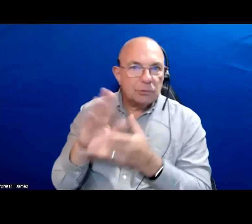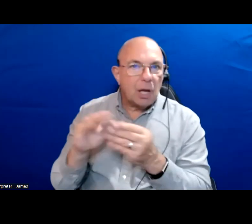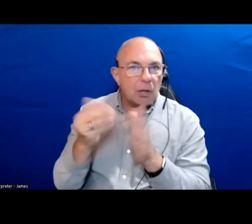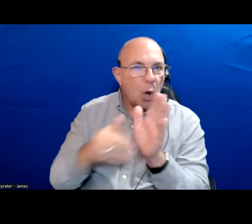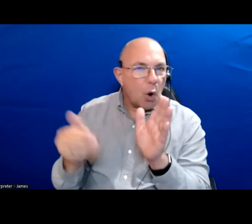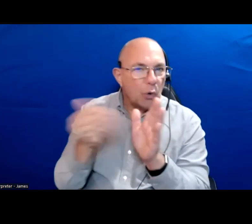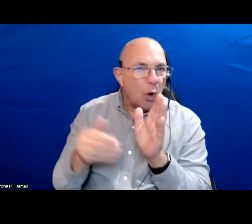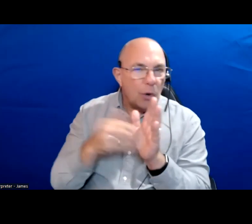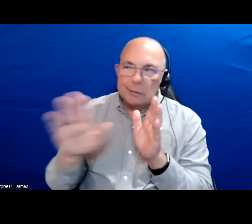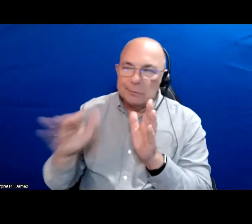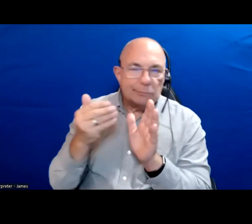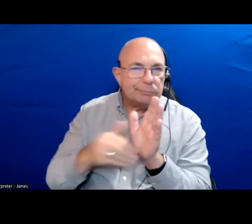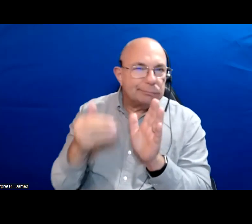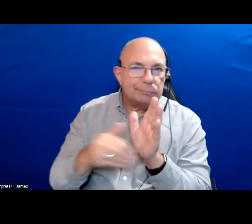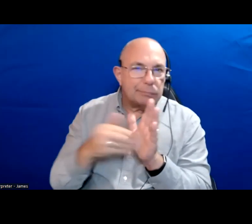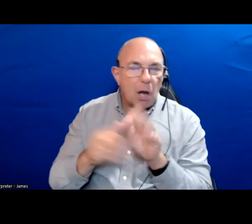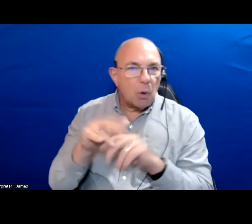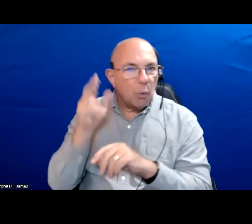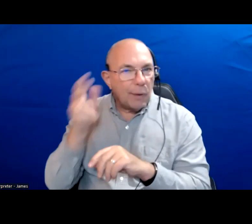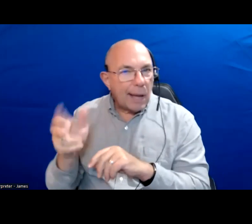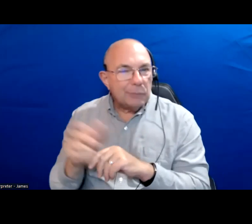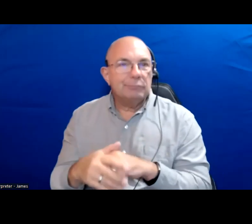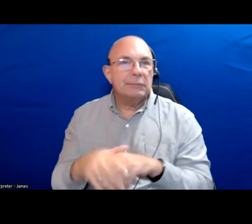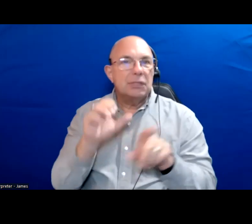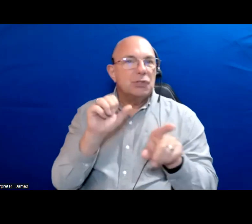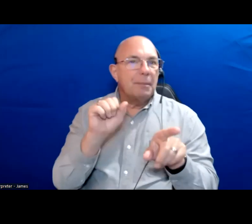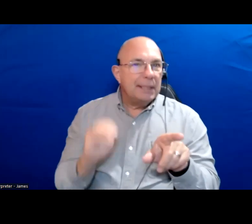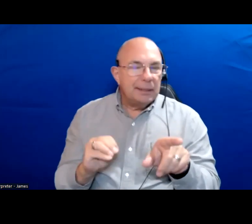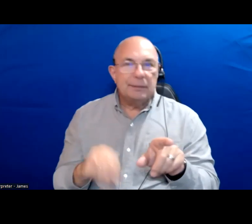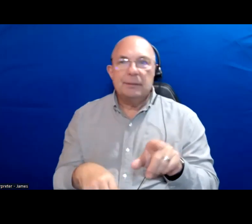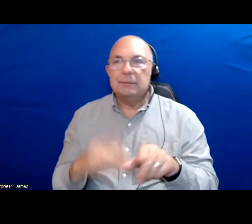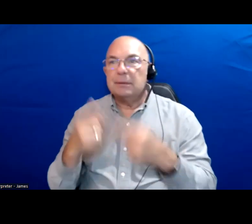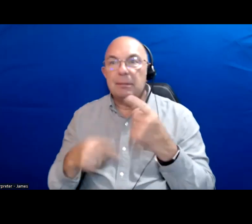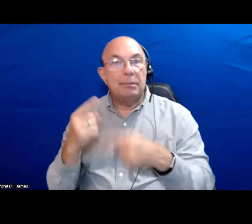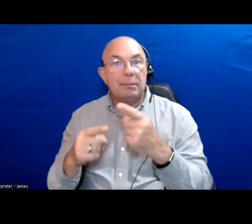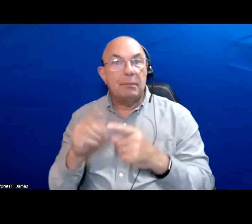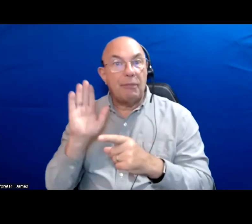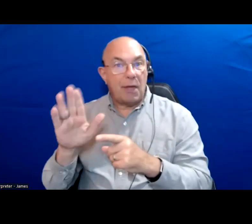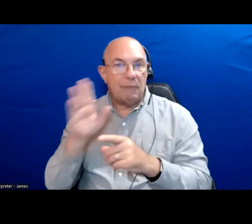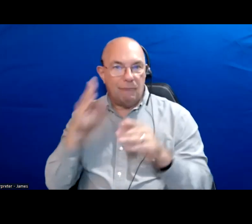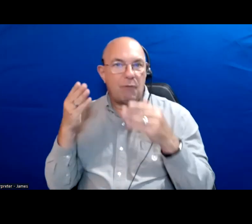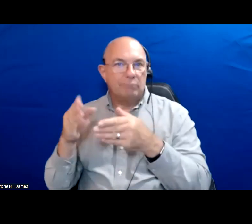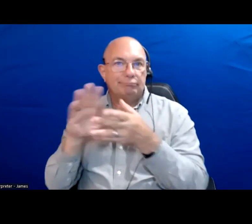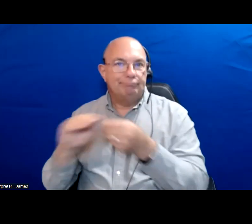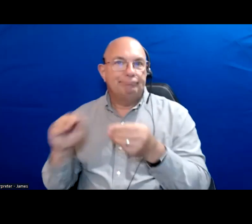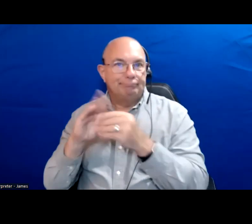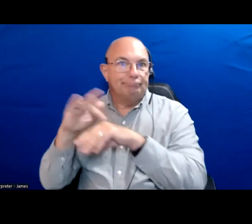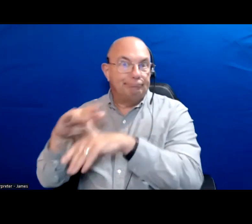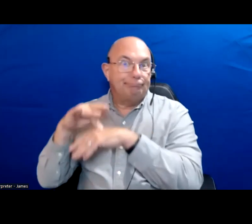What are they saying on radio what are they saying on social media? Ultimately, that is their focus and those are their priorities.